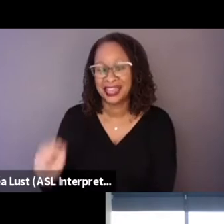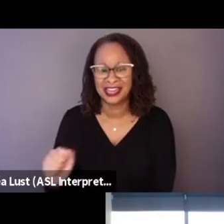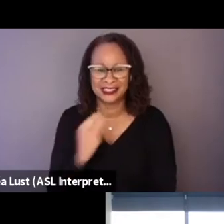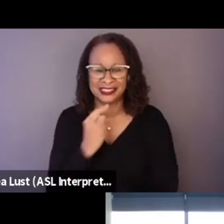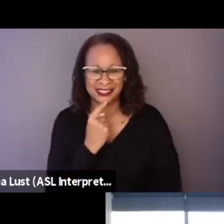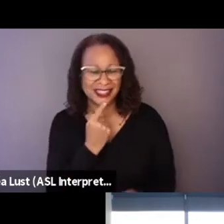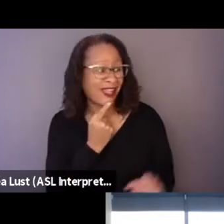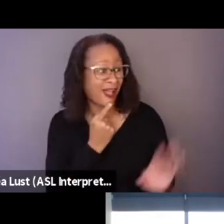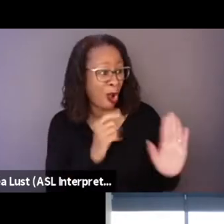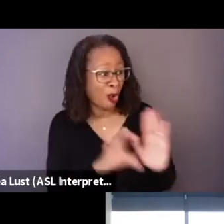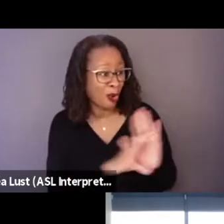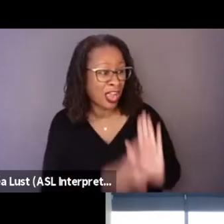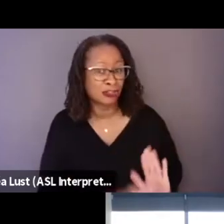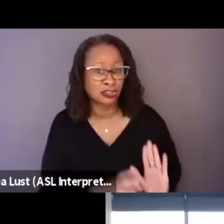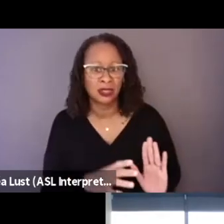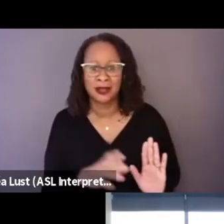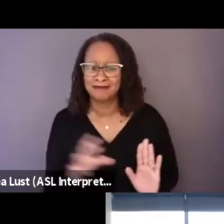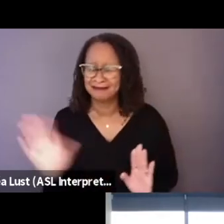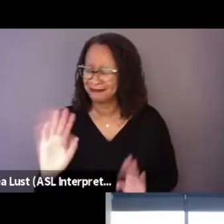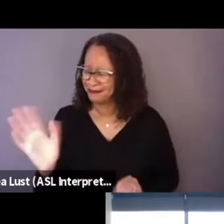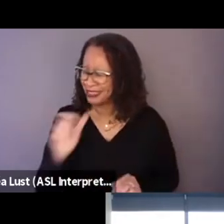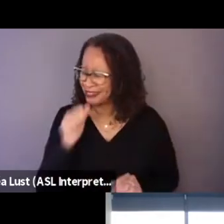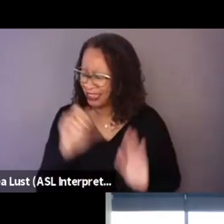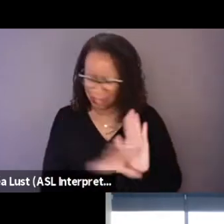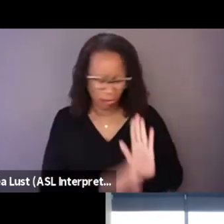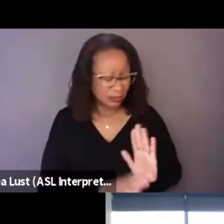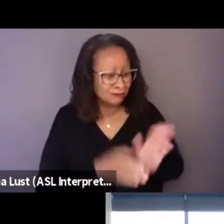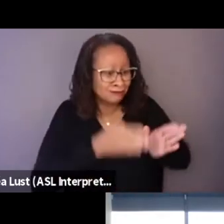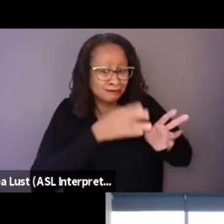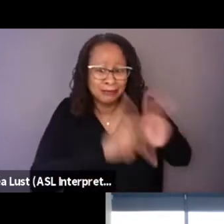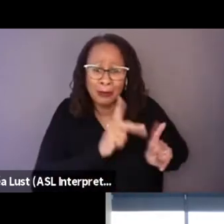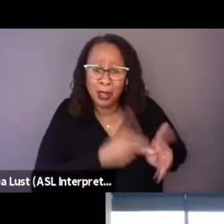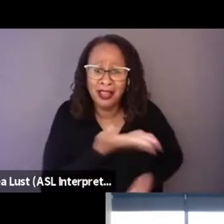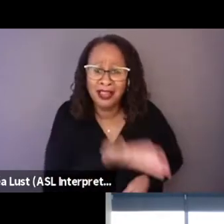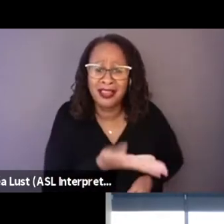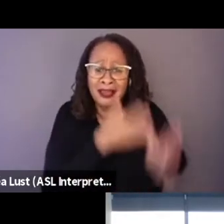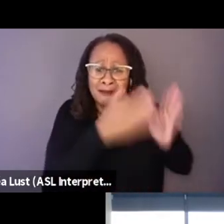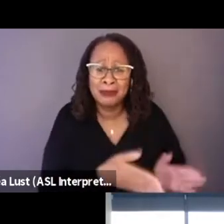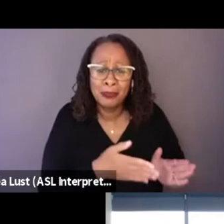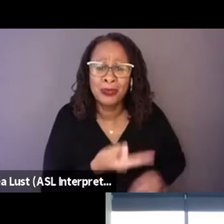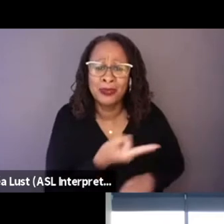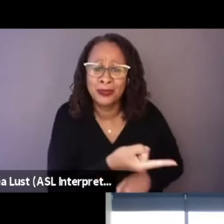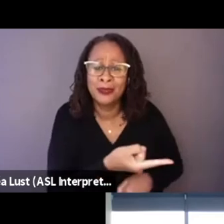they're people, you know. But sometimes it helps to make that switch